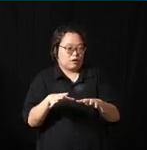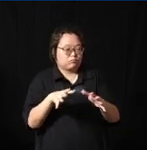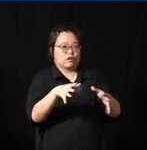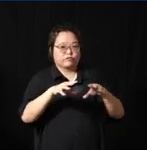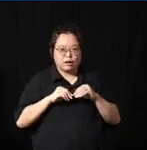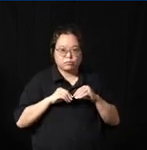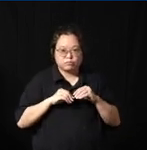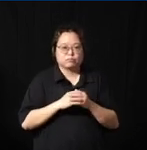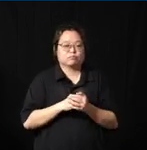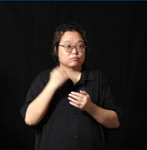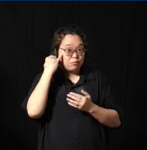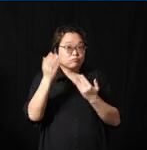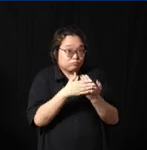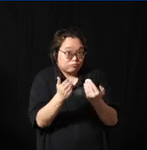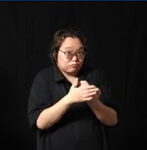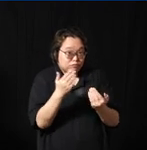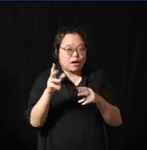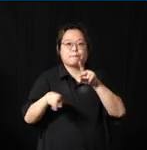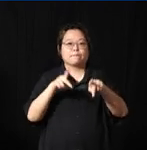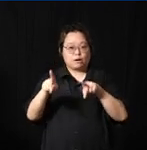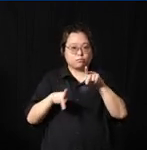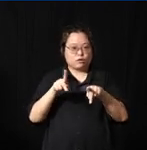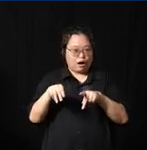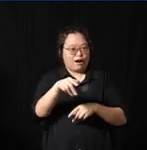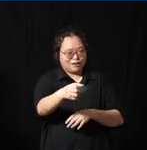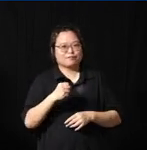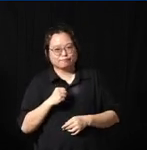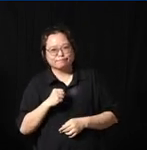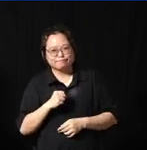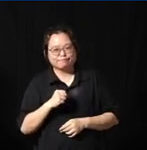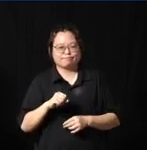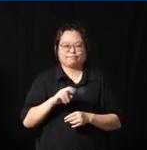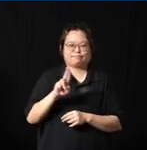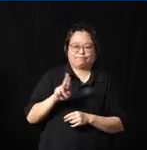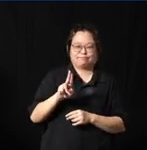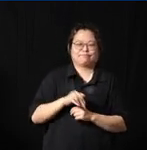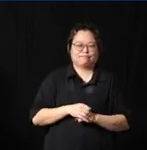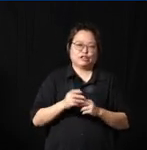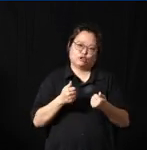actually if it's simple enough to use people will use it right it solve half the half of the problem